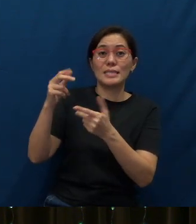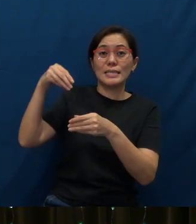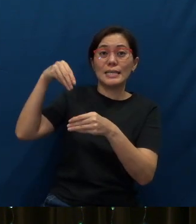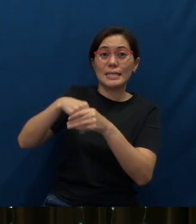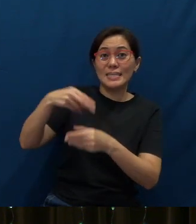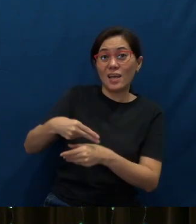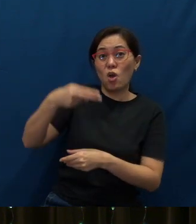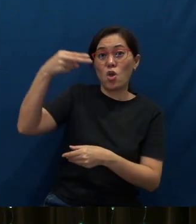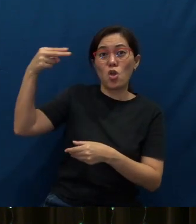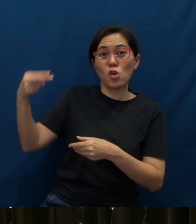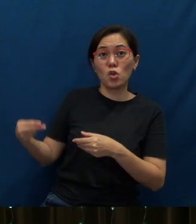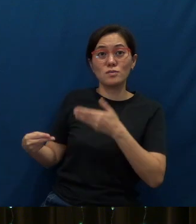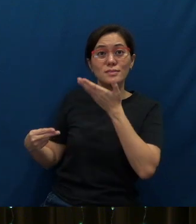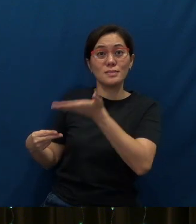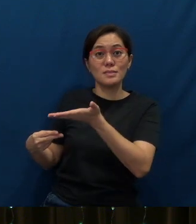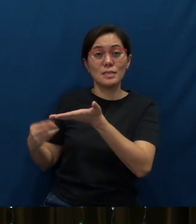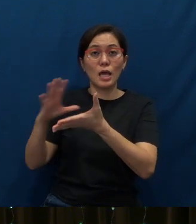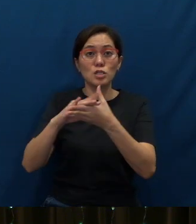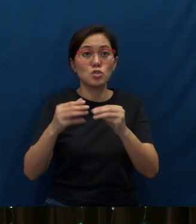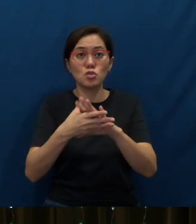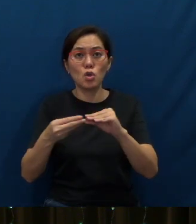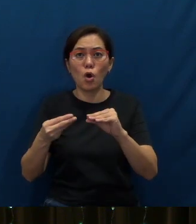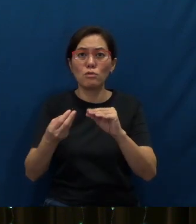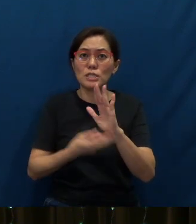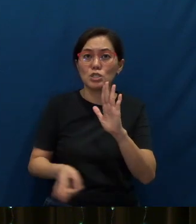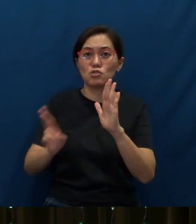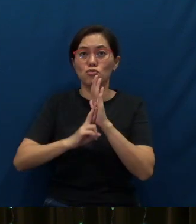hills. And the story is repeated.